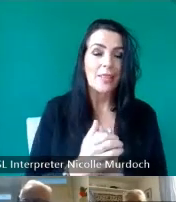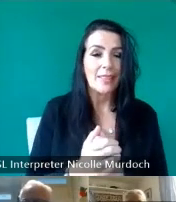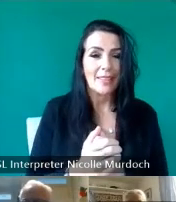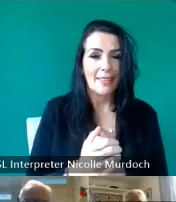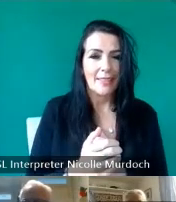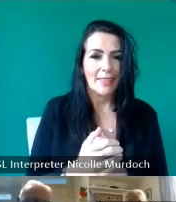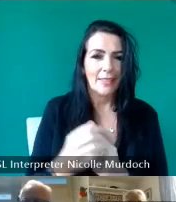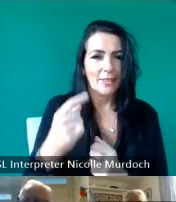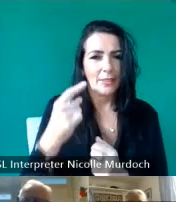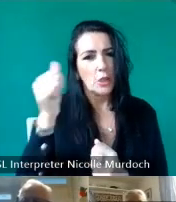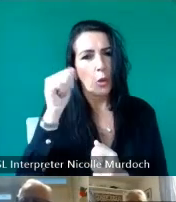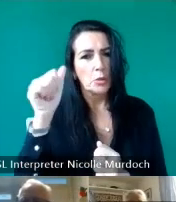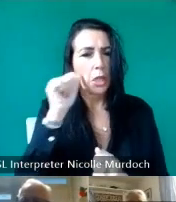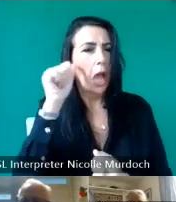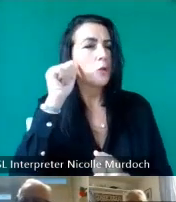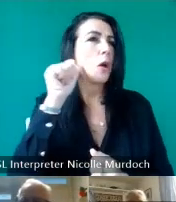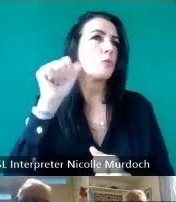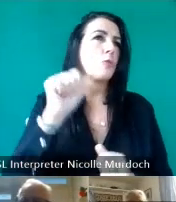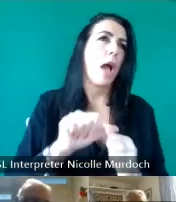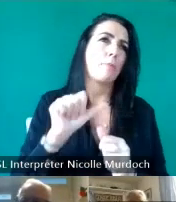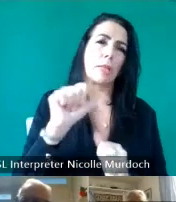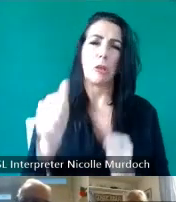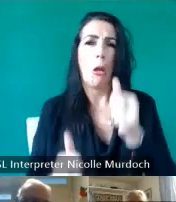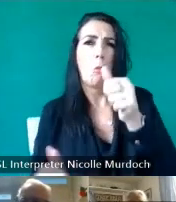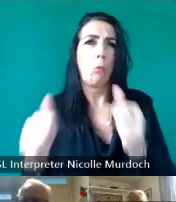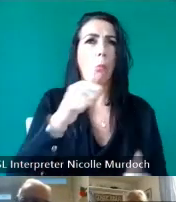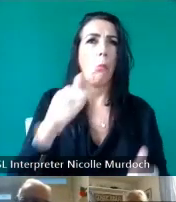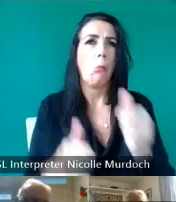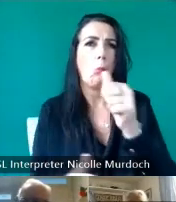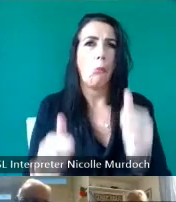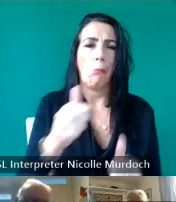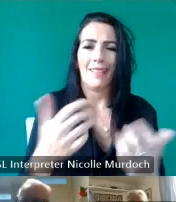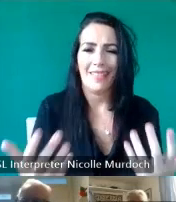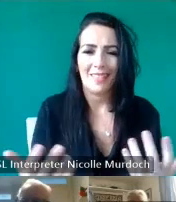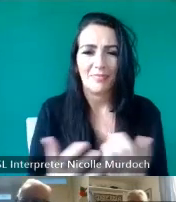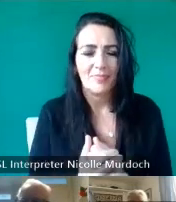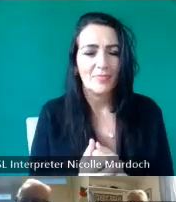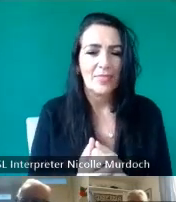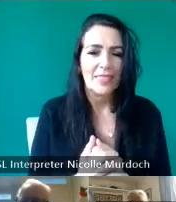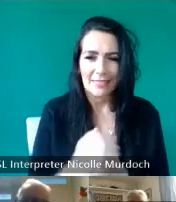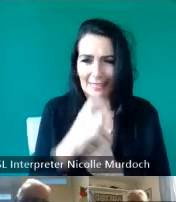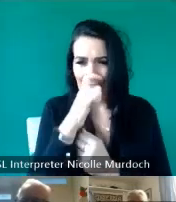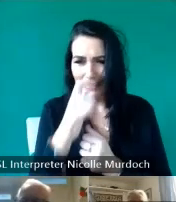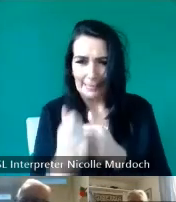all wrong no I'm better so it was interesting to sort of like get two of them together and